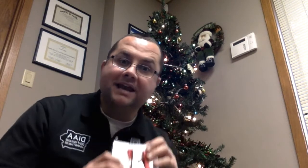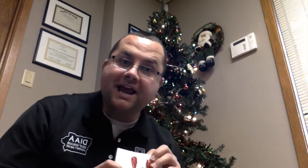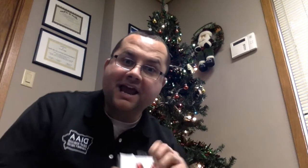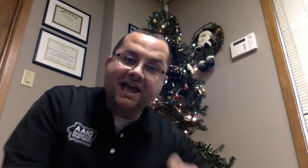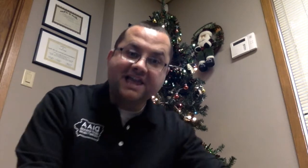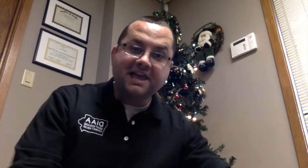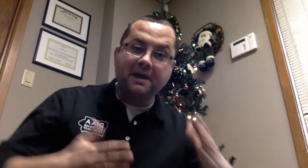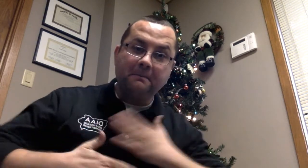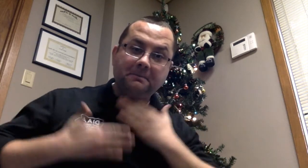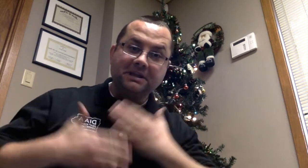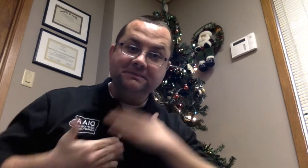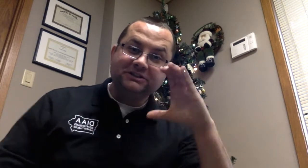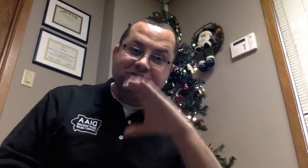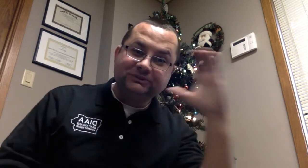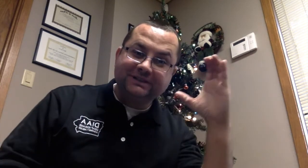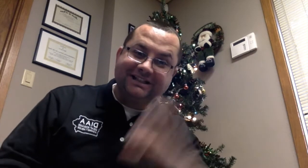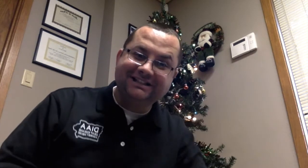Ricky: Merry Christmas!